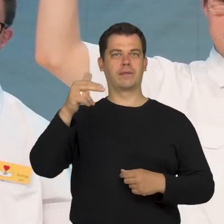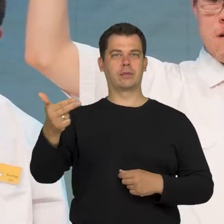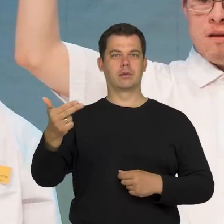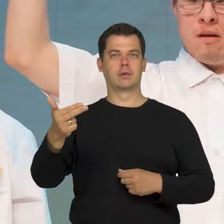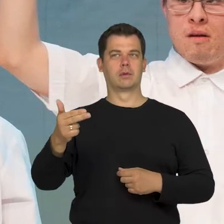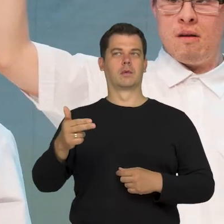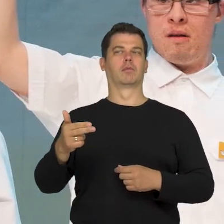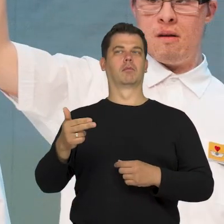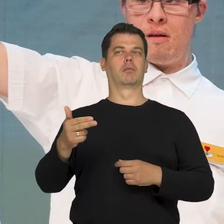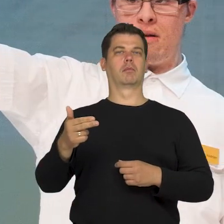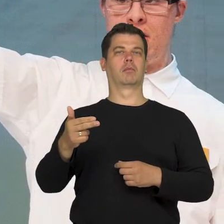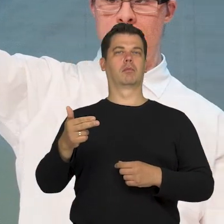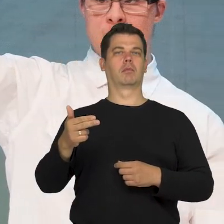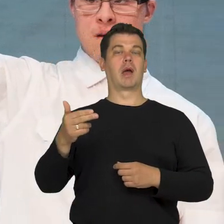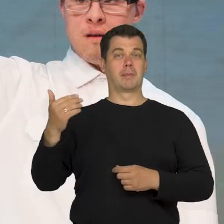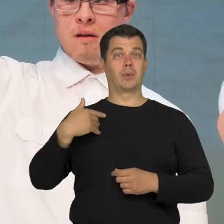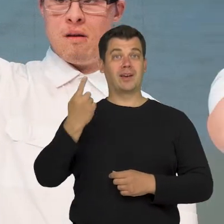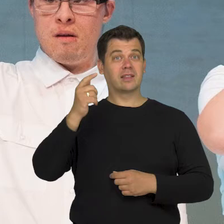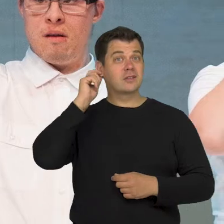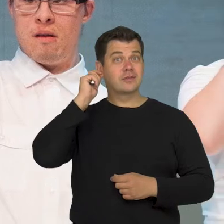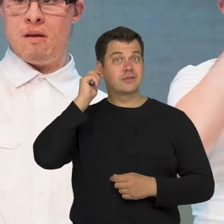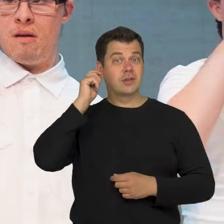A person from the audience stands up in the front row